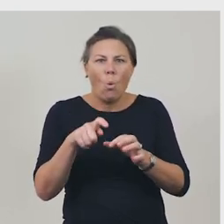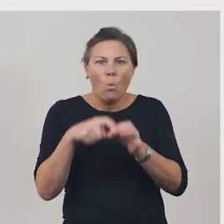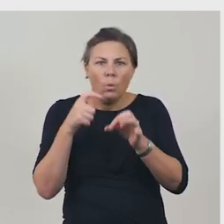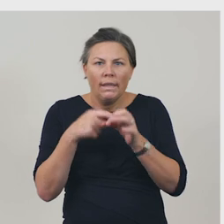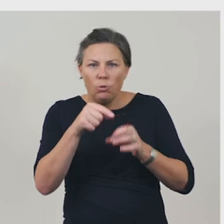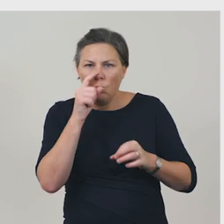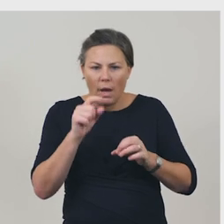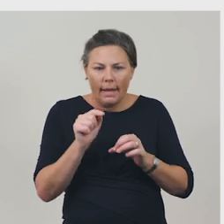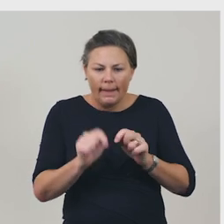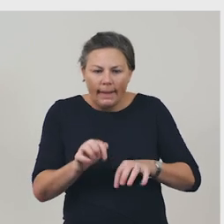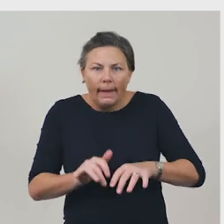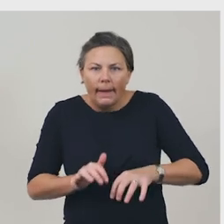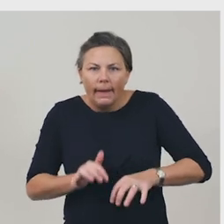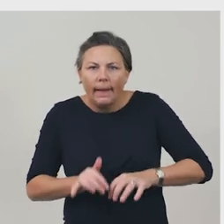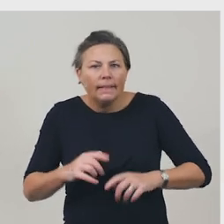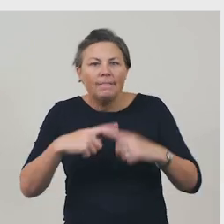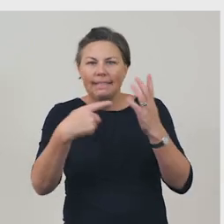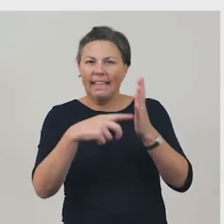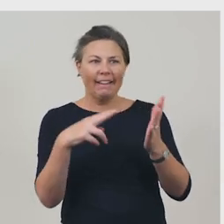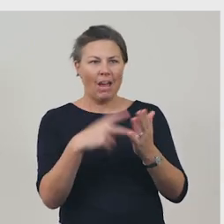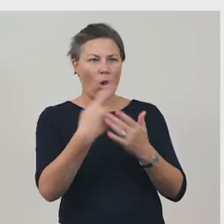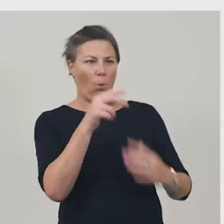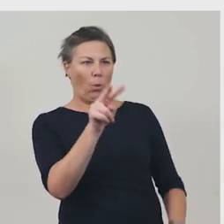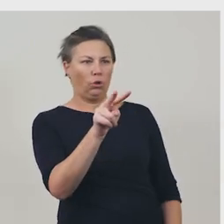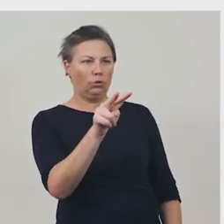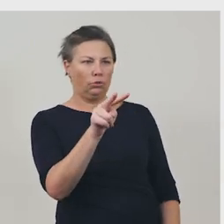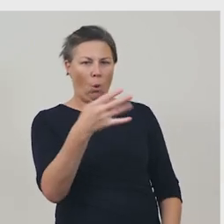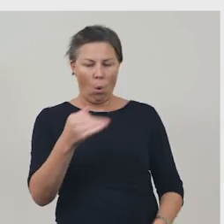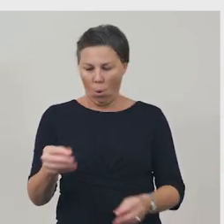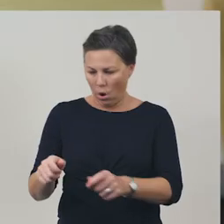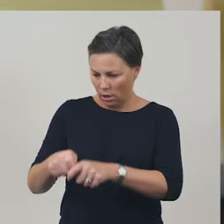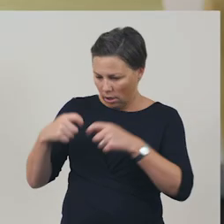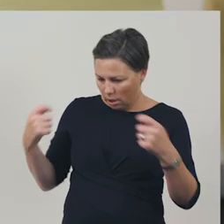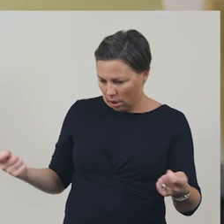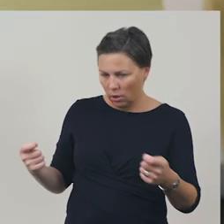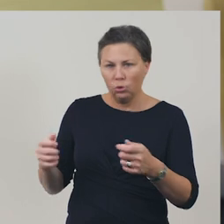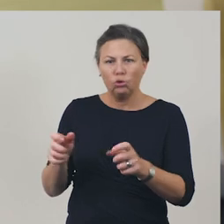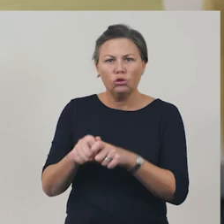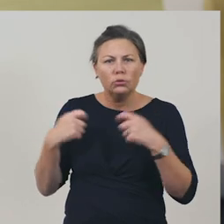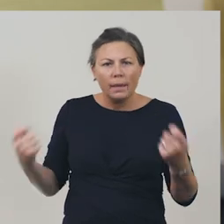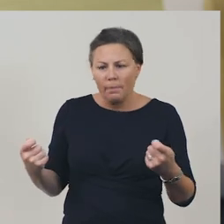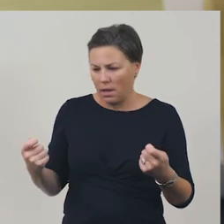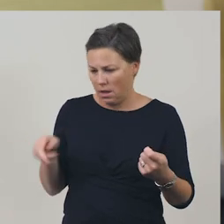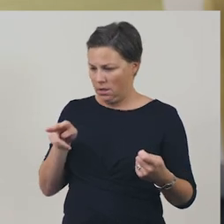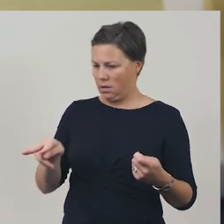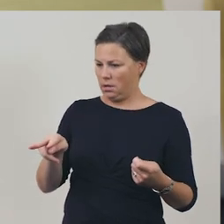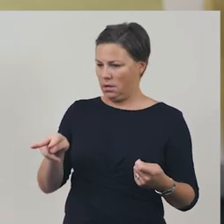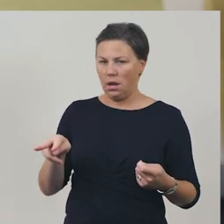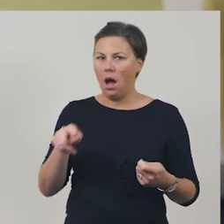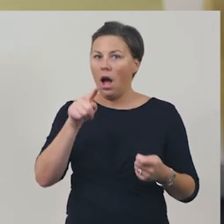This is different from a television ad, or an ad in a magazine. All of these techniques are cleverly put together,